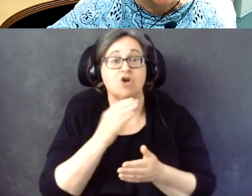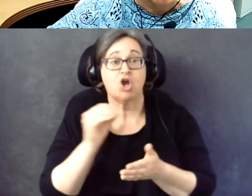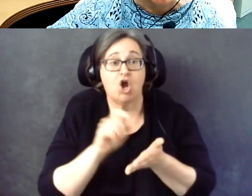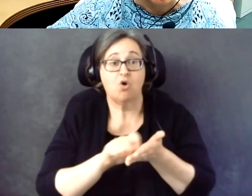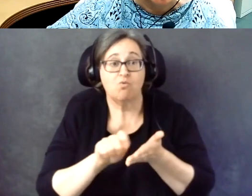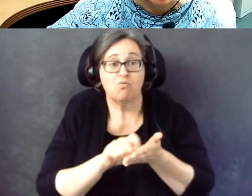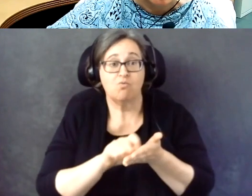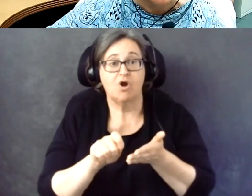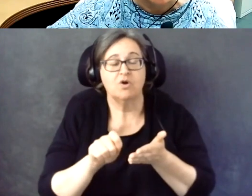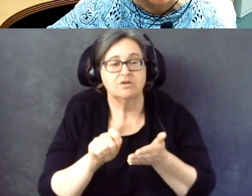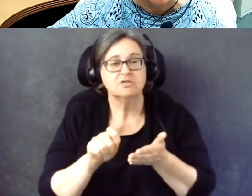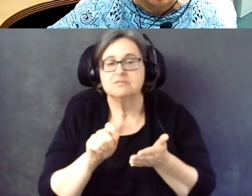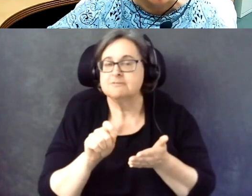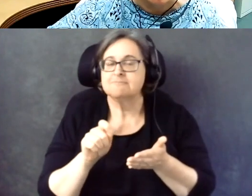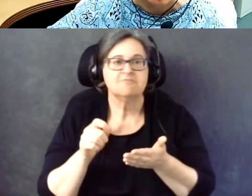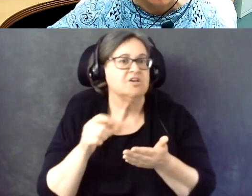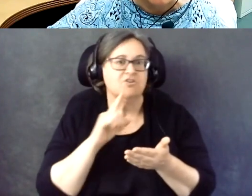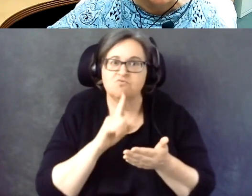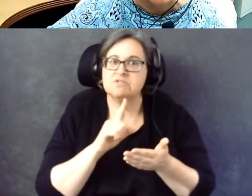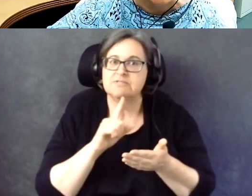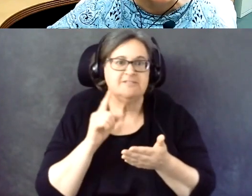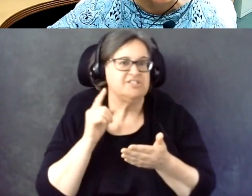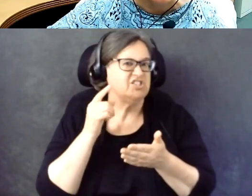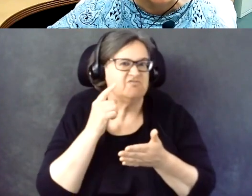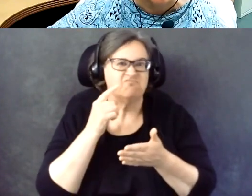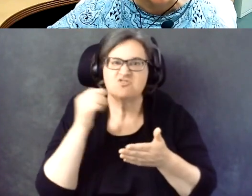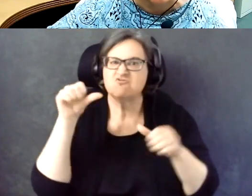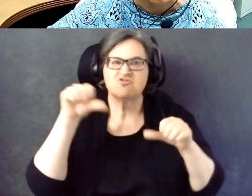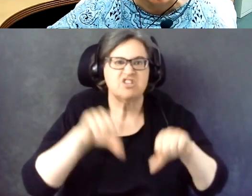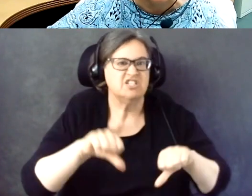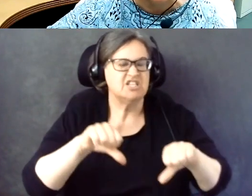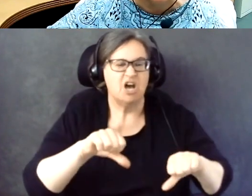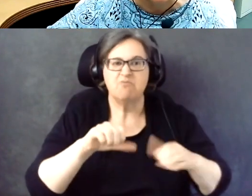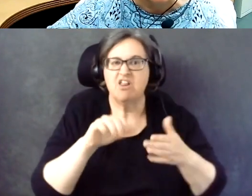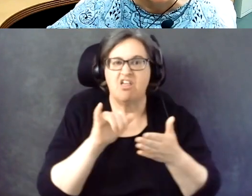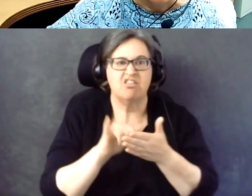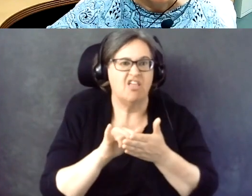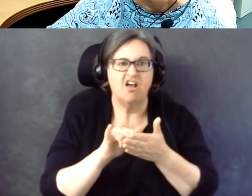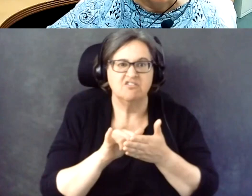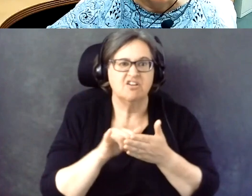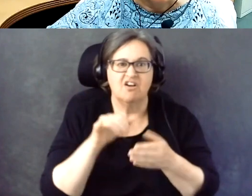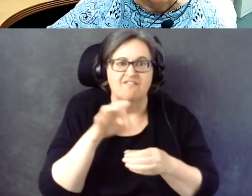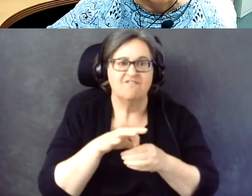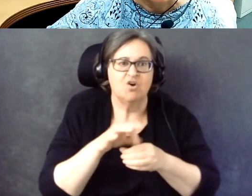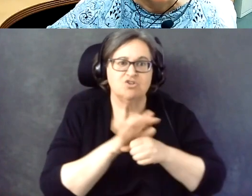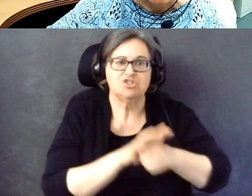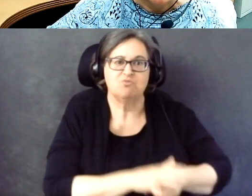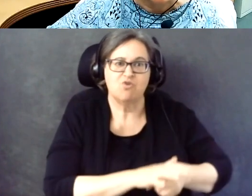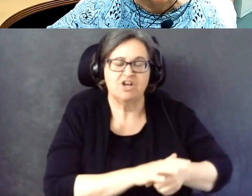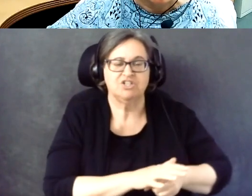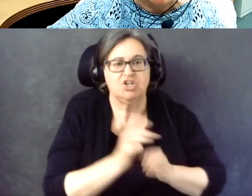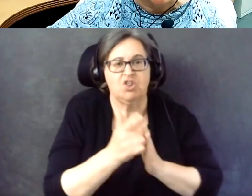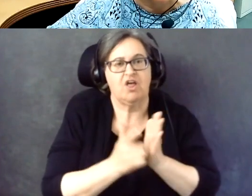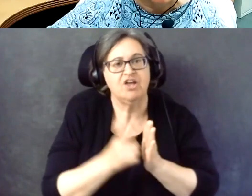So Jeff and I co-authored a resolution demoing deploring suppression of voting laws.